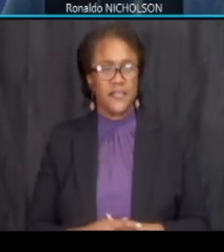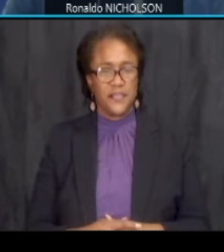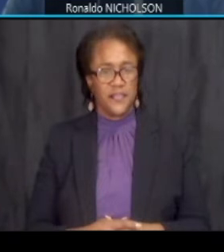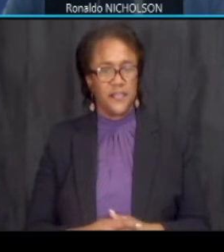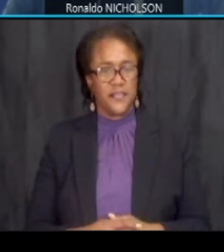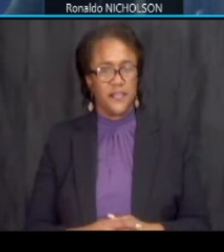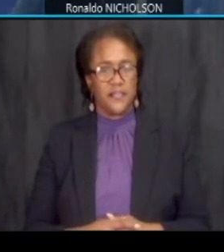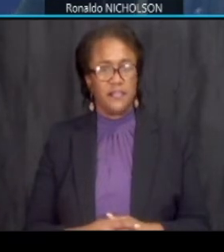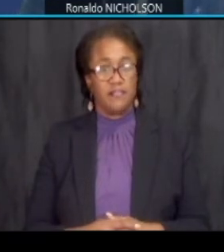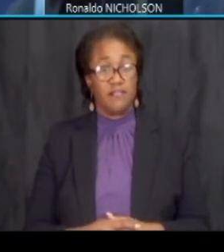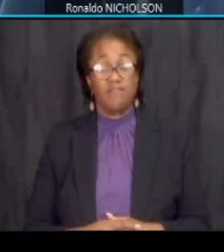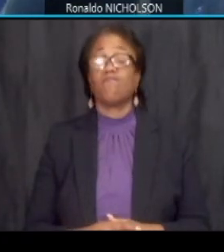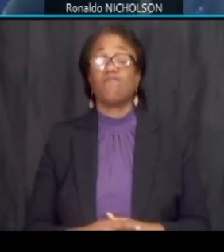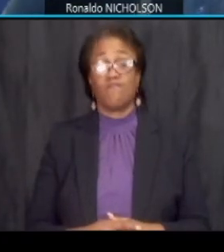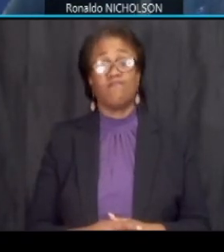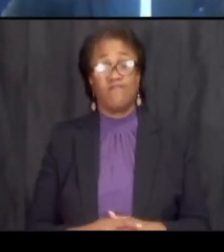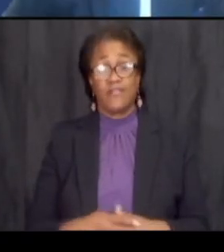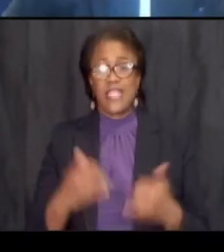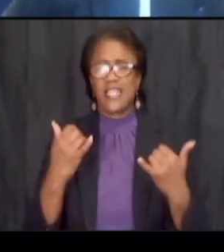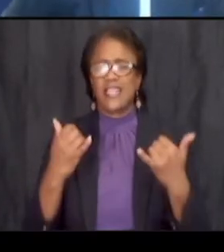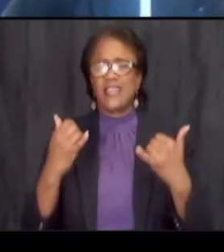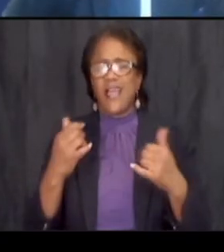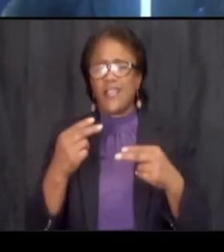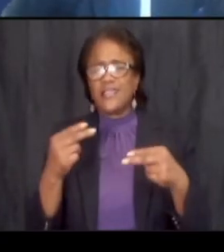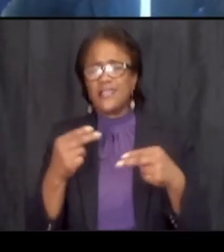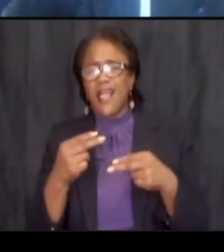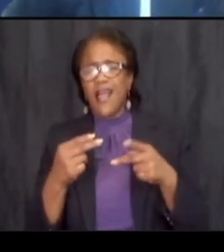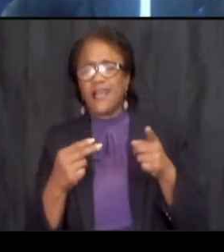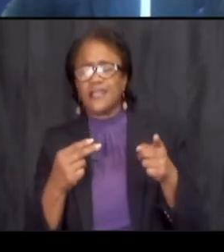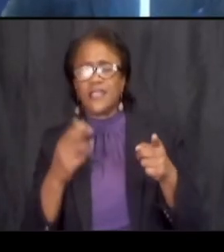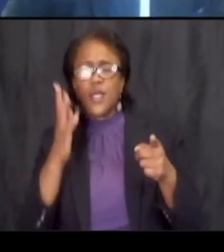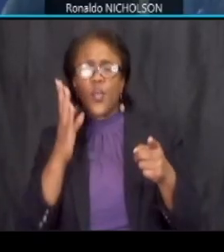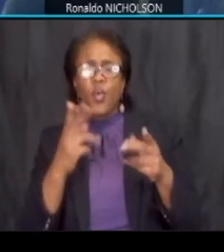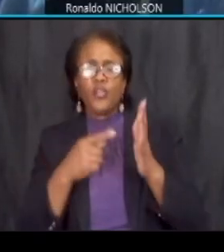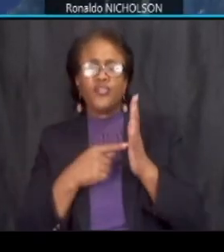but these next slides will provide uh some of the phasing that we anticipate